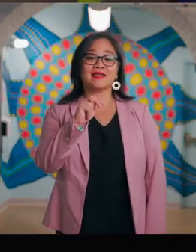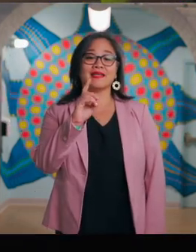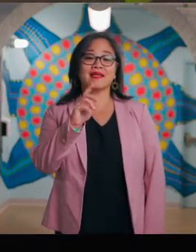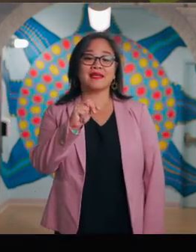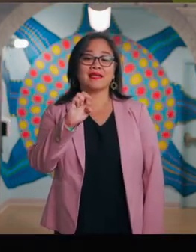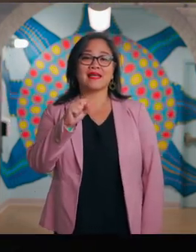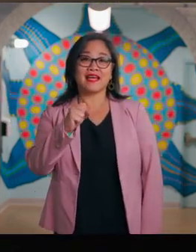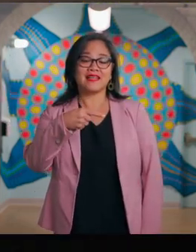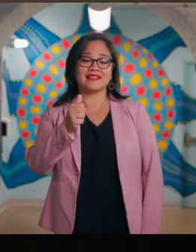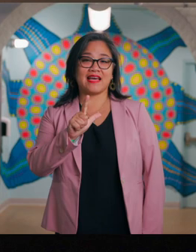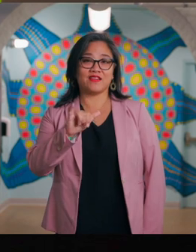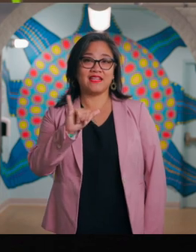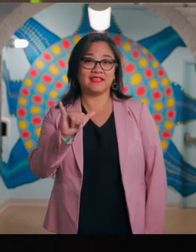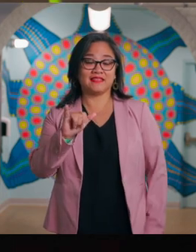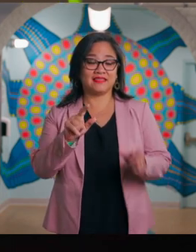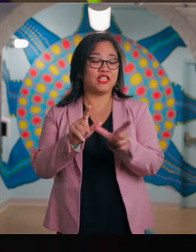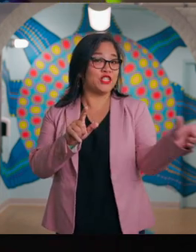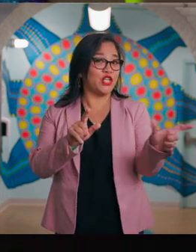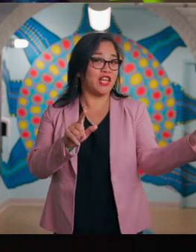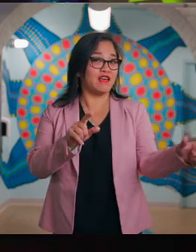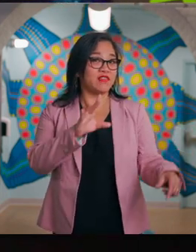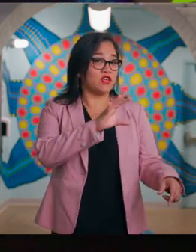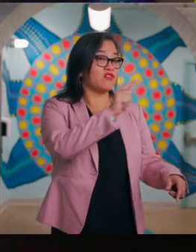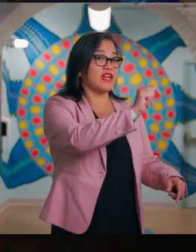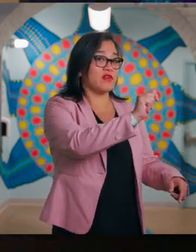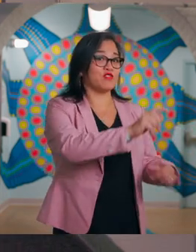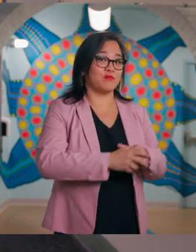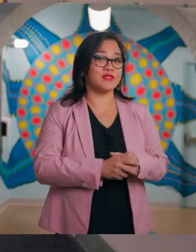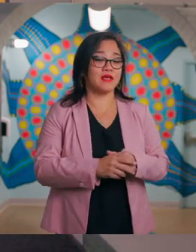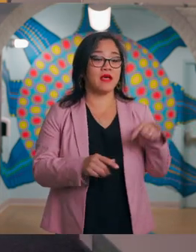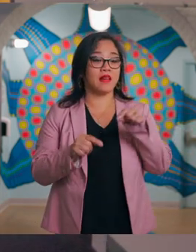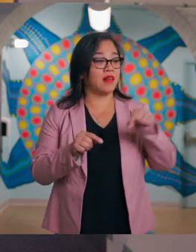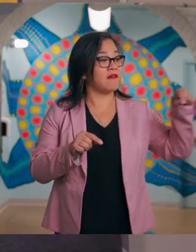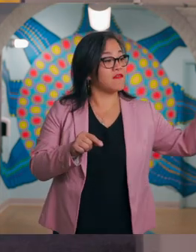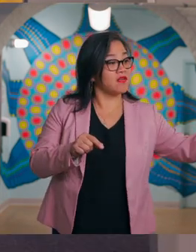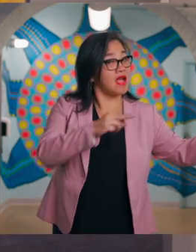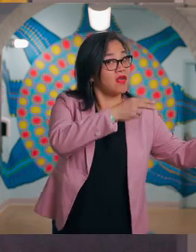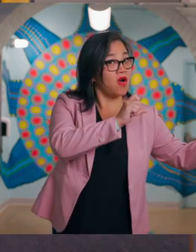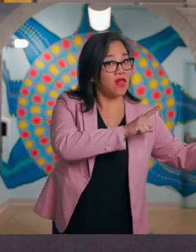Turn left out of the kindness gallery and you'll find restrooms on your left.